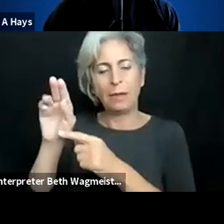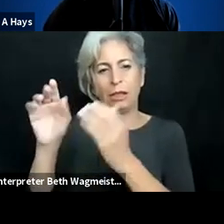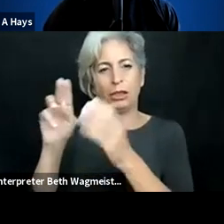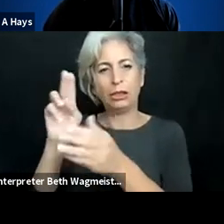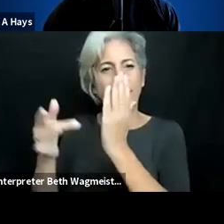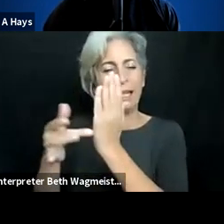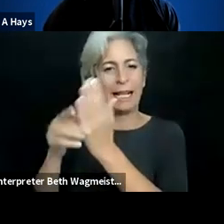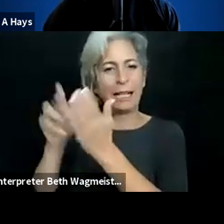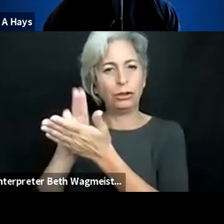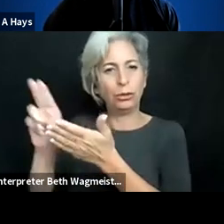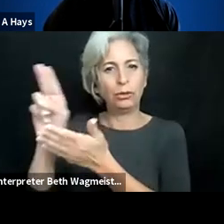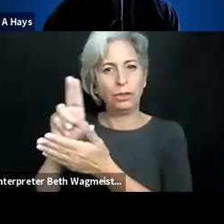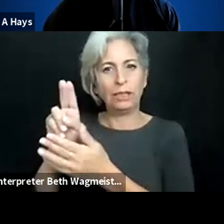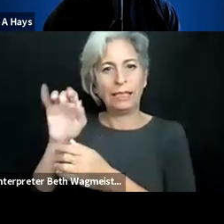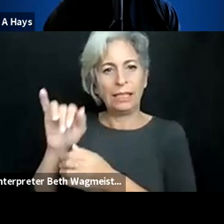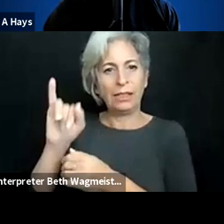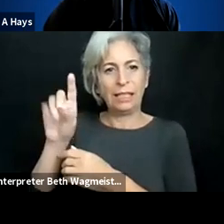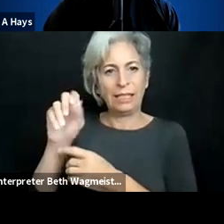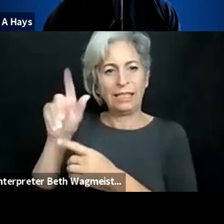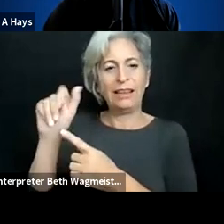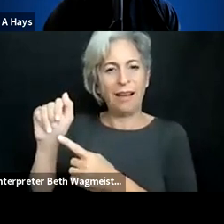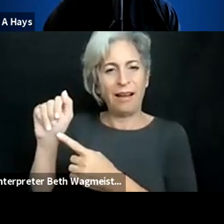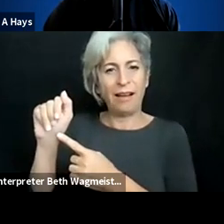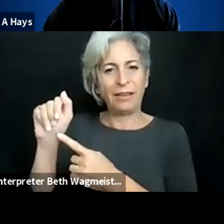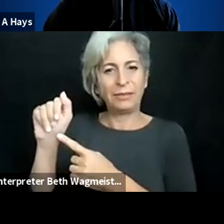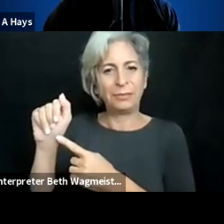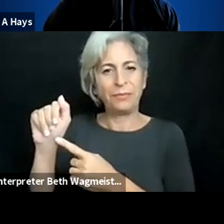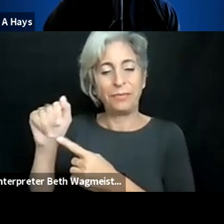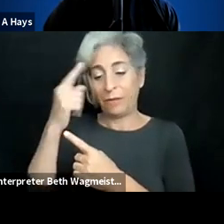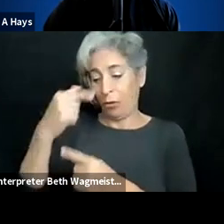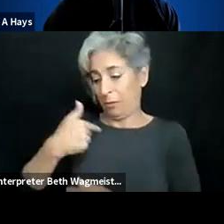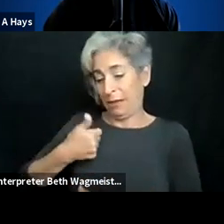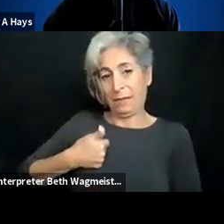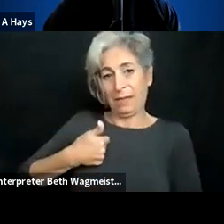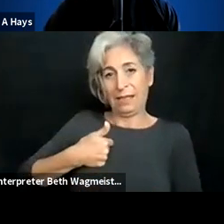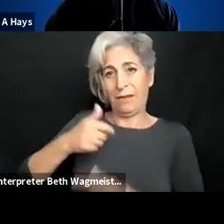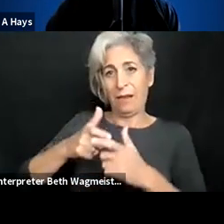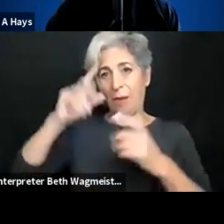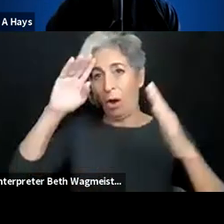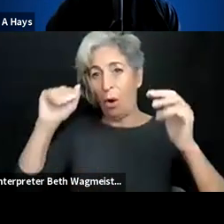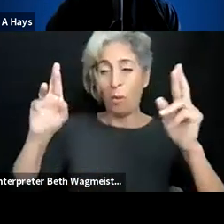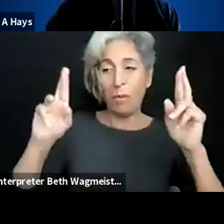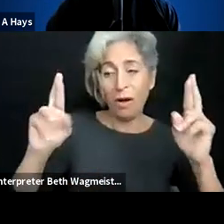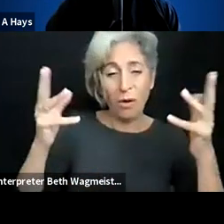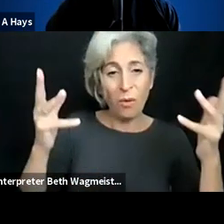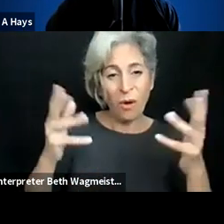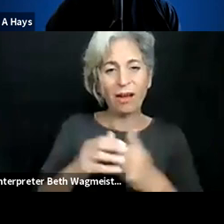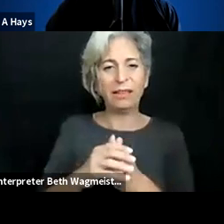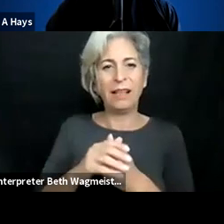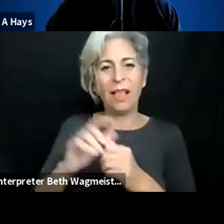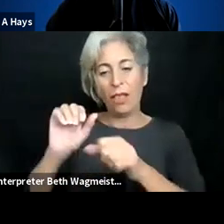I'm partner and mentor with the assistive lab at Indian Institute of Technology in New Delhi,